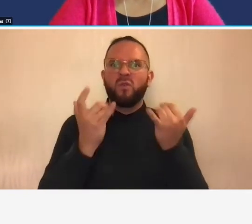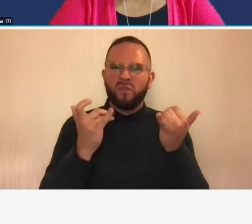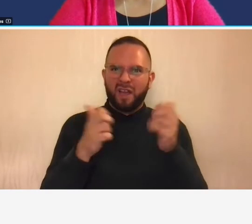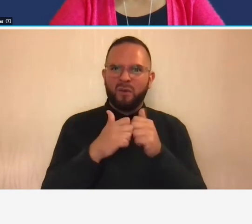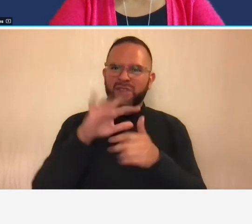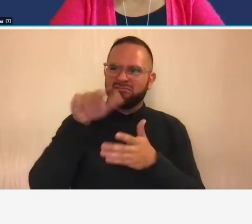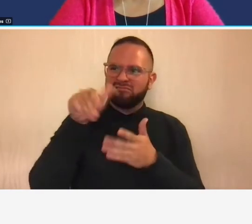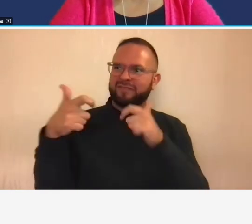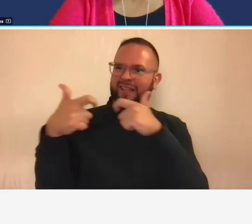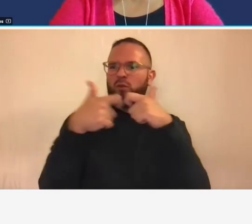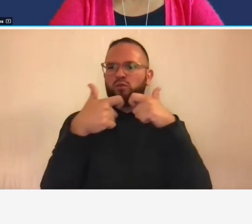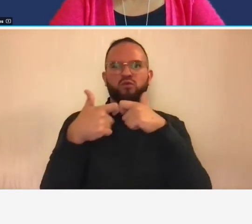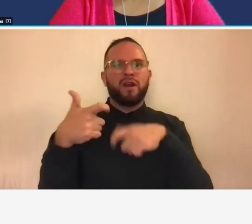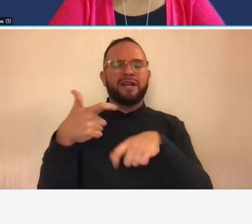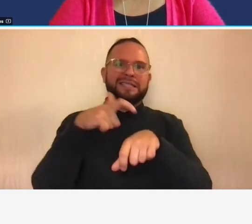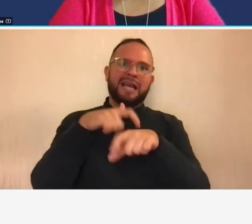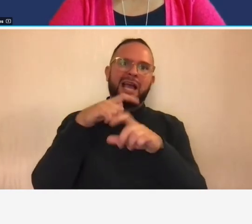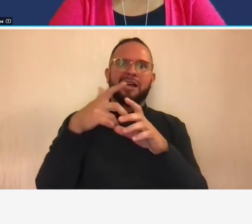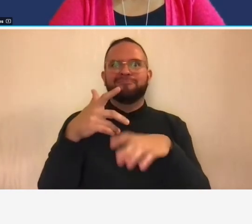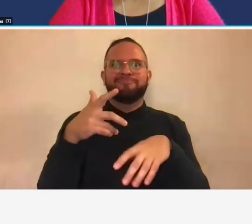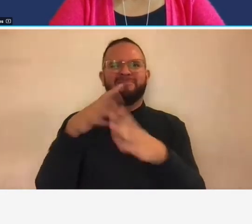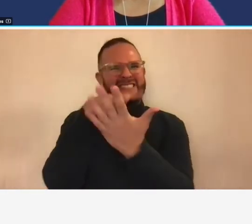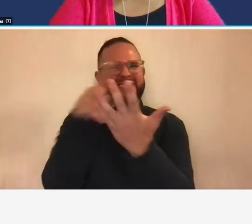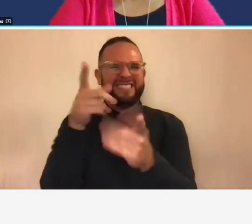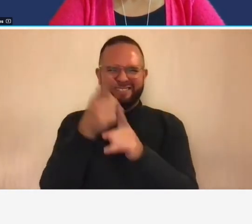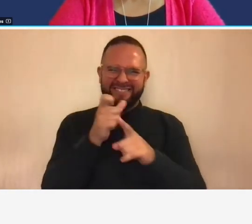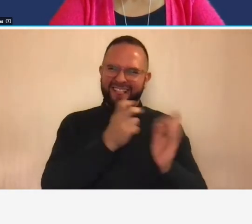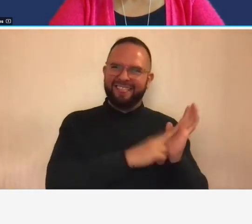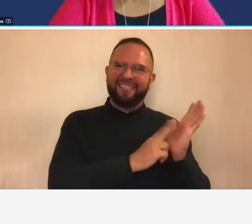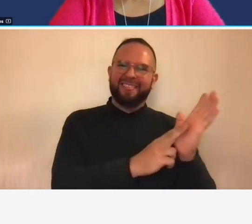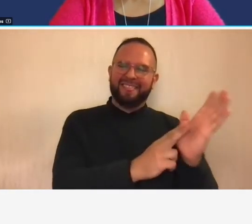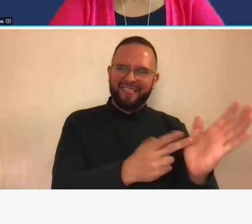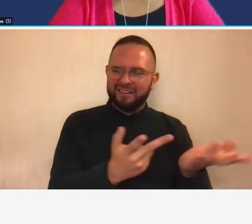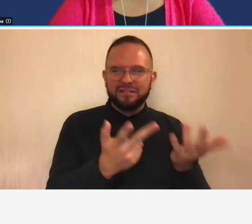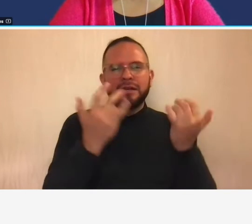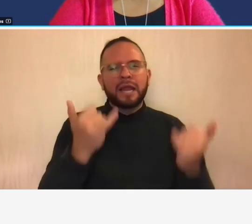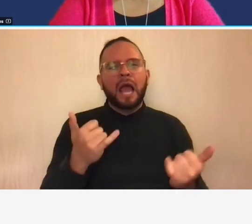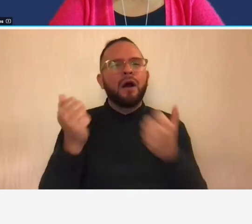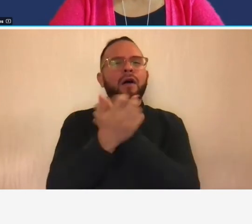you know timesheets and timekeeping you you don't typically sign timesheets anymore but what you do